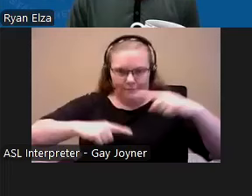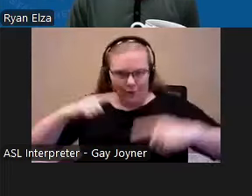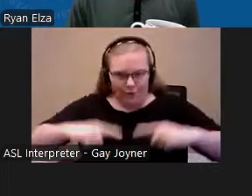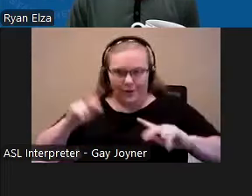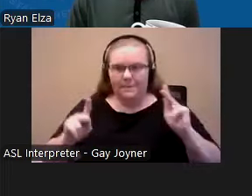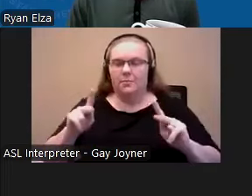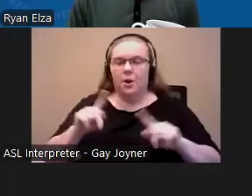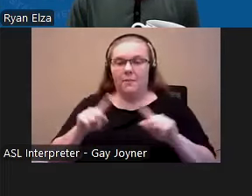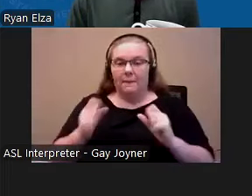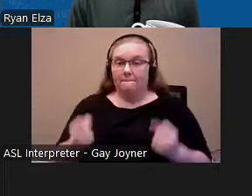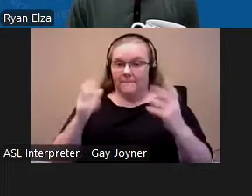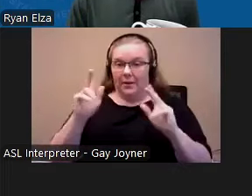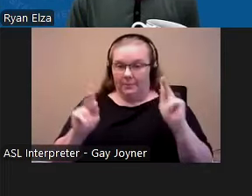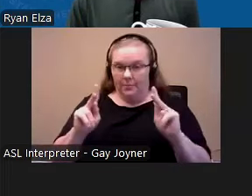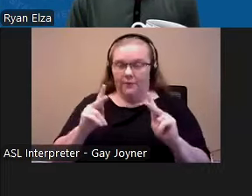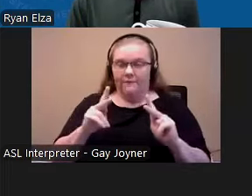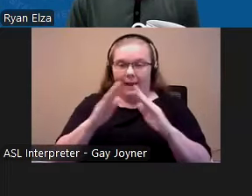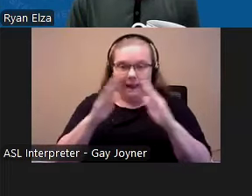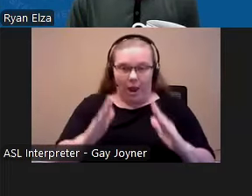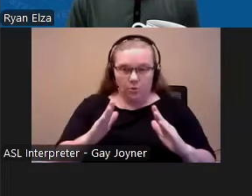from housing and homelessness and a lot of people in disability and aging